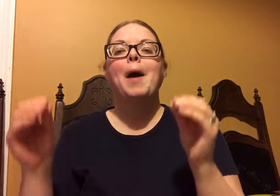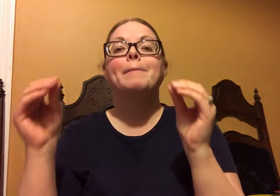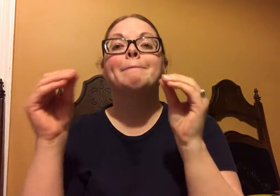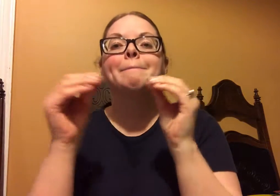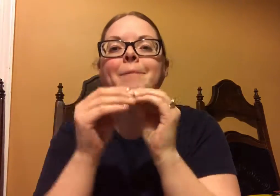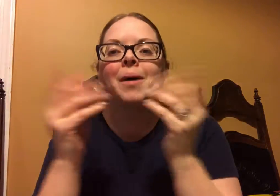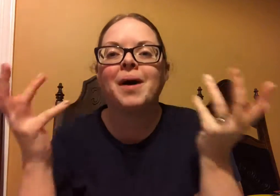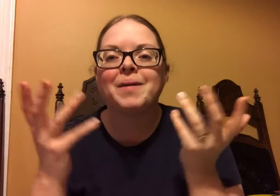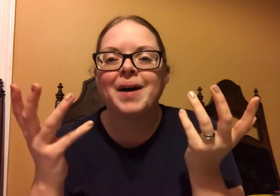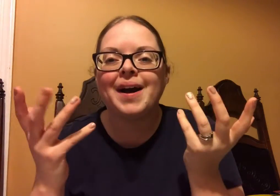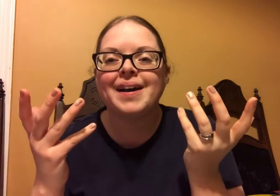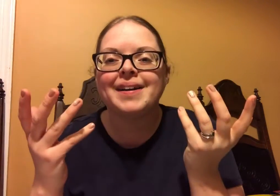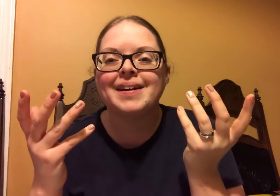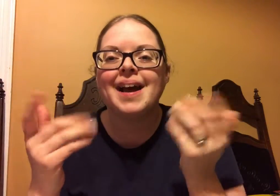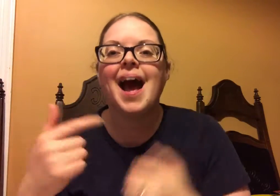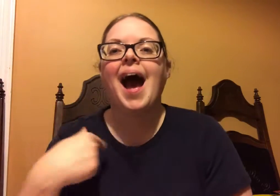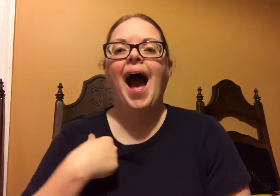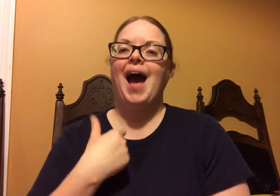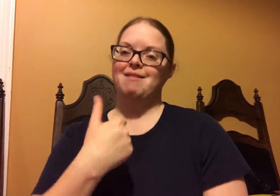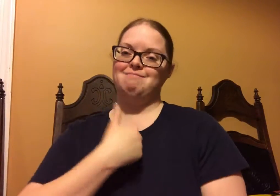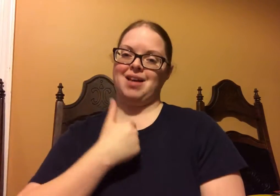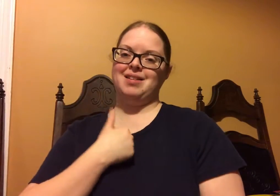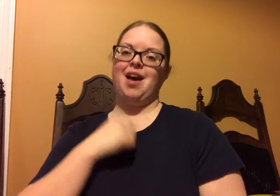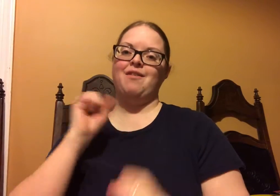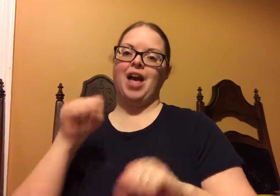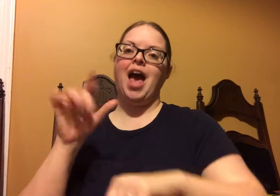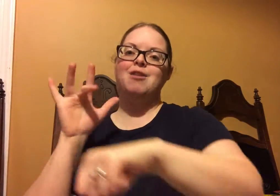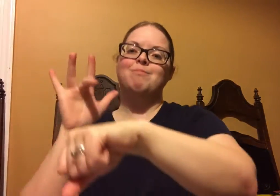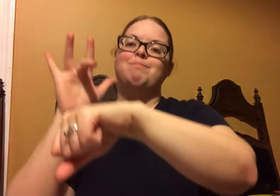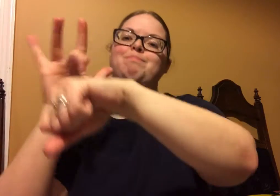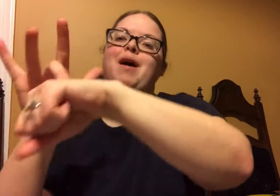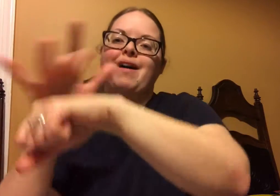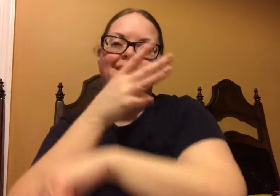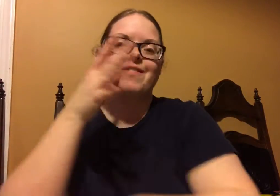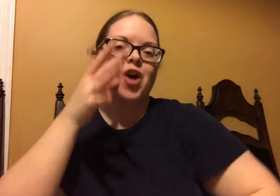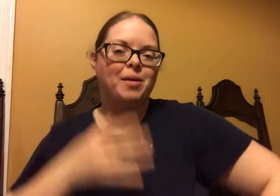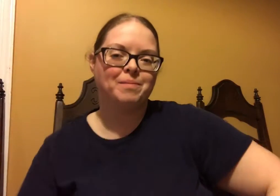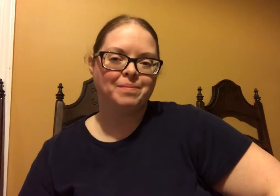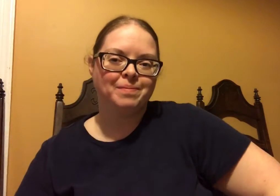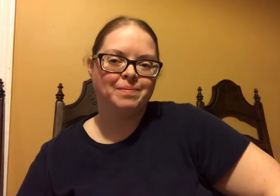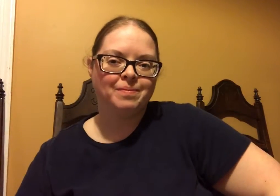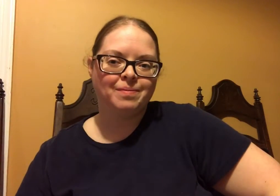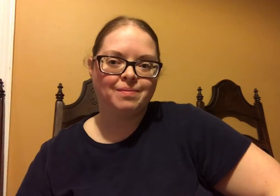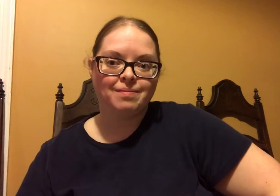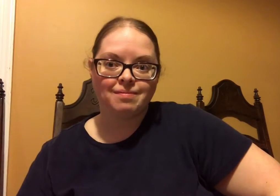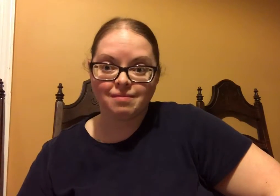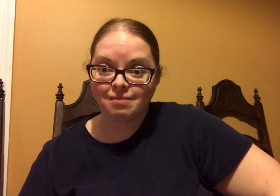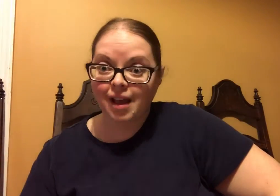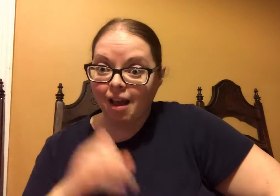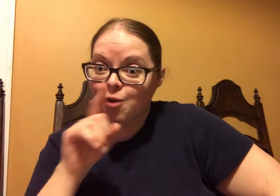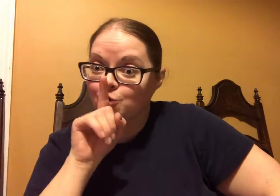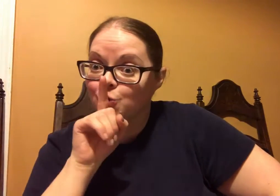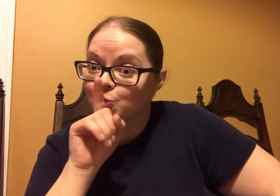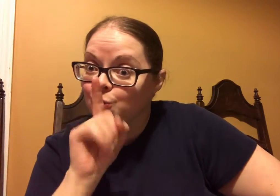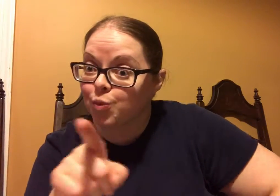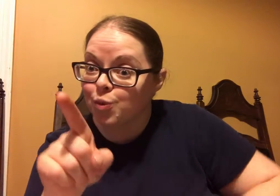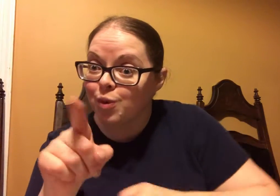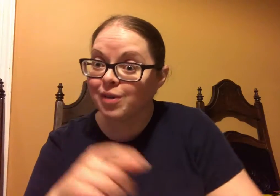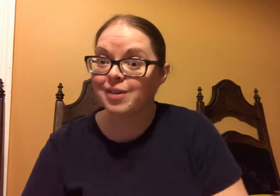And there's even more! I can go to the farms.